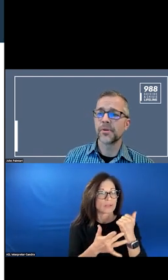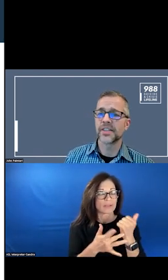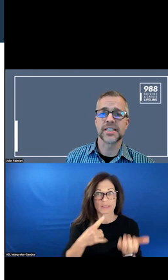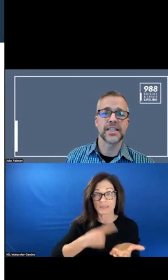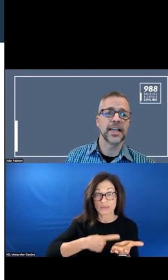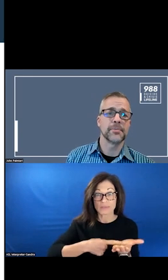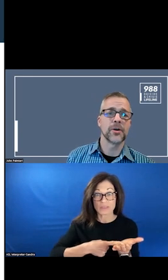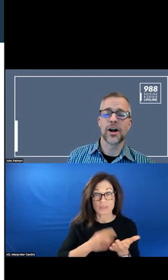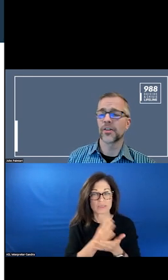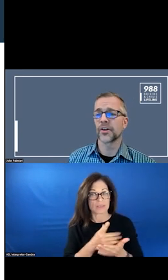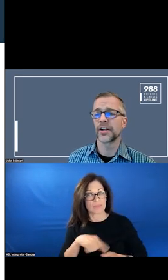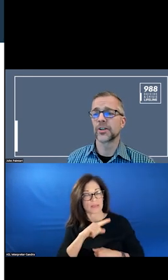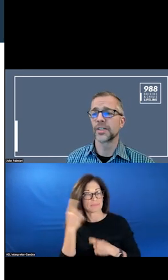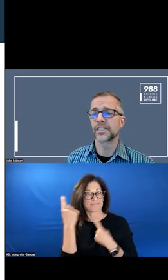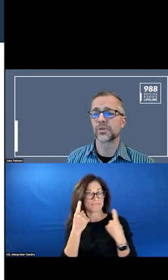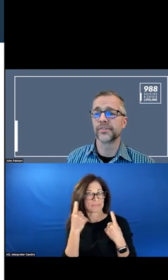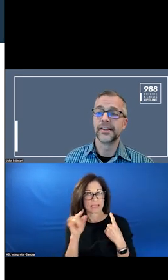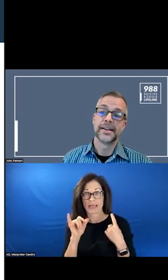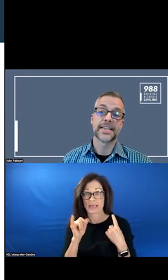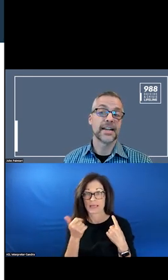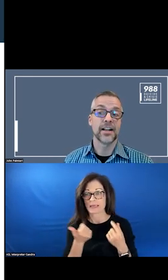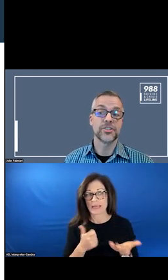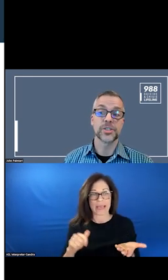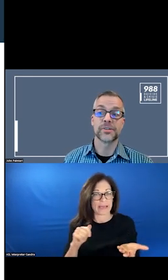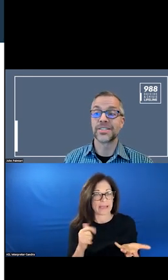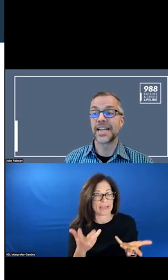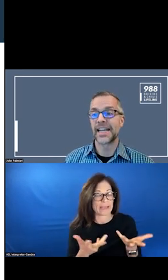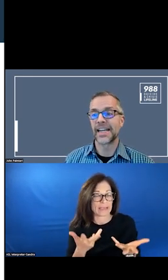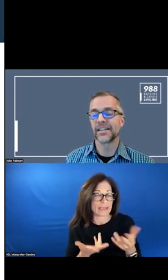SOME OF THIS IS THINKING ABOUT TECHNOLOGIES AROUND DATA AND